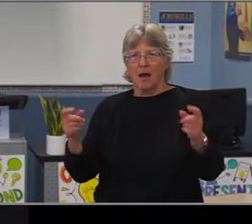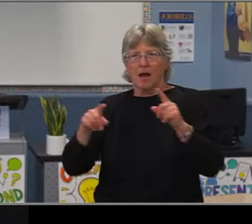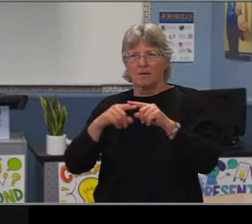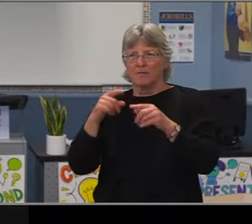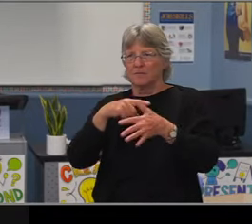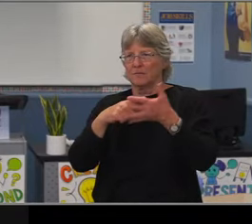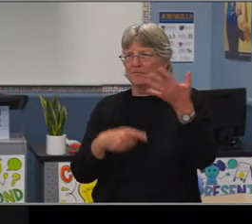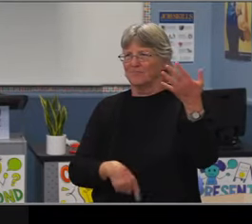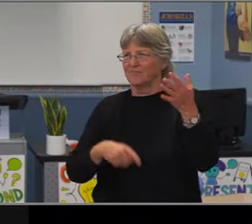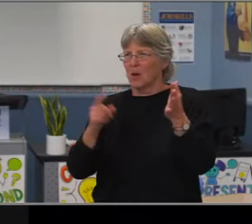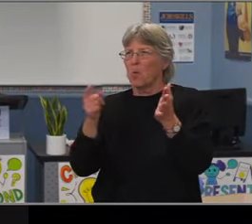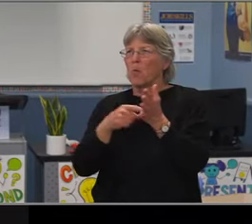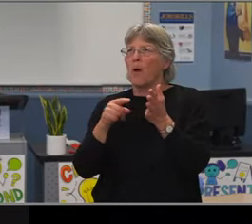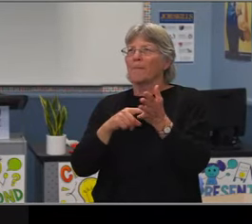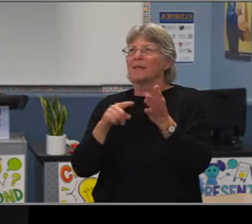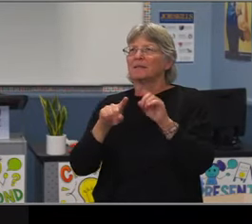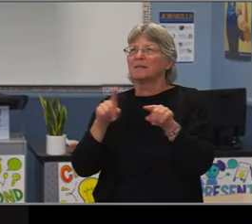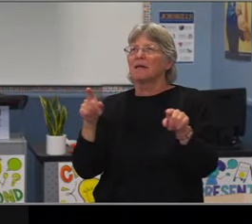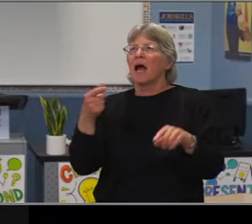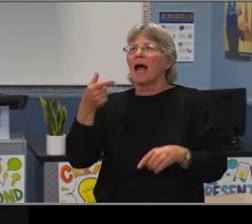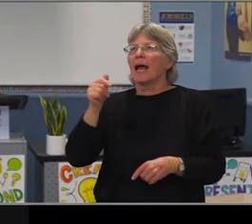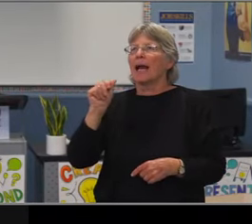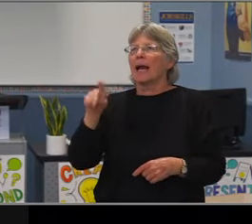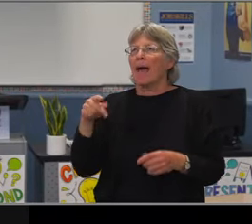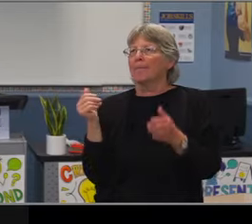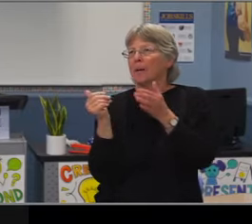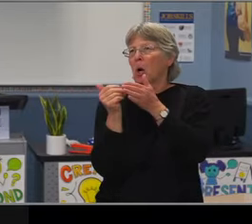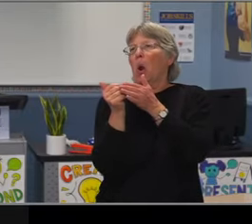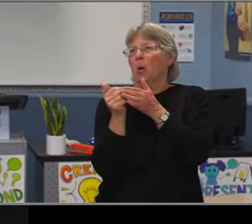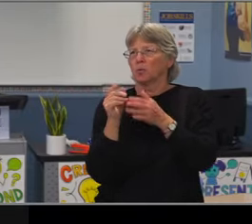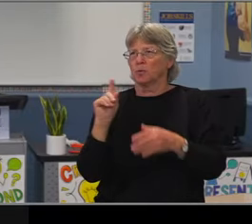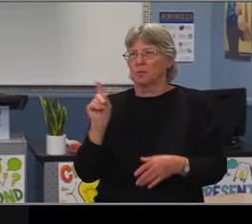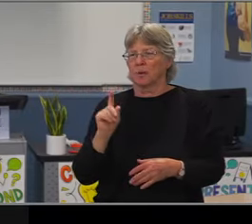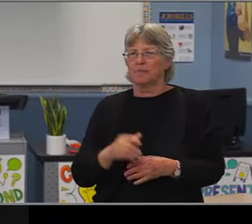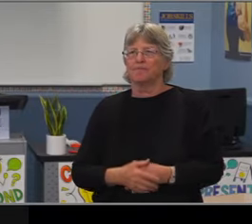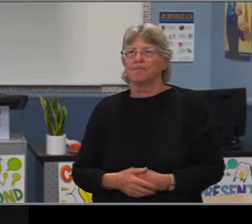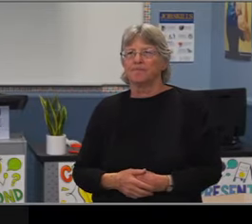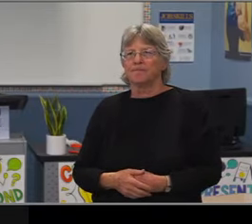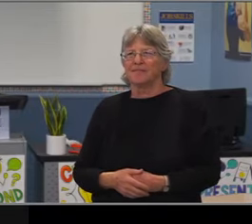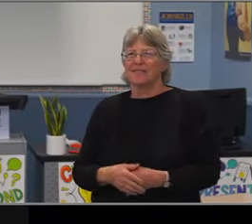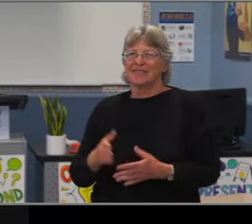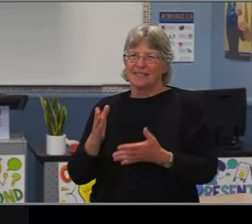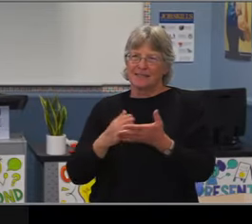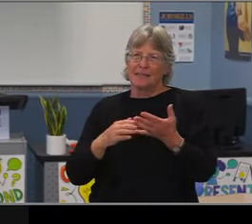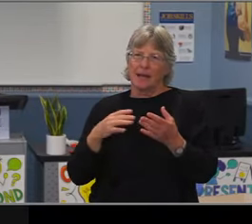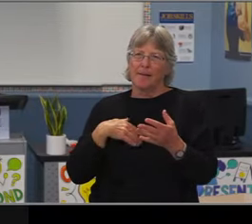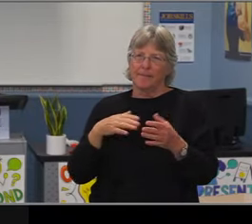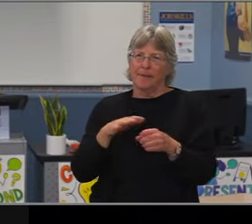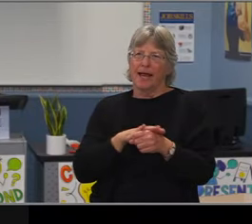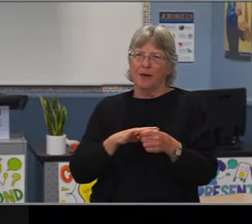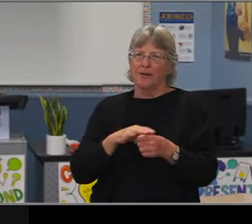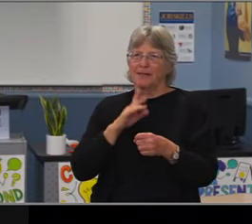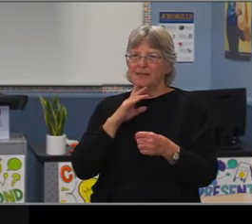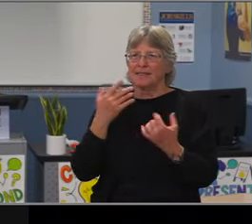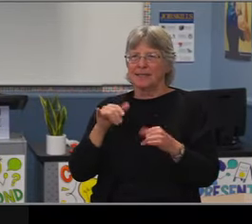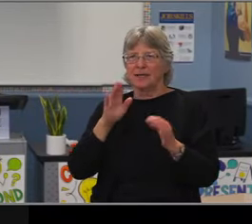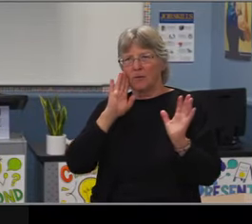Once we have a suspension it's detrimental to all students placement and in Math 6 Accelerated. So this is something we definitely are cognizant of